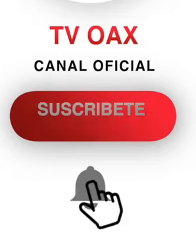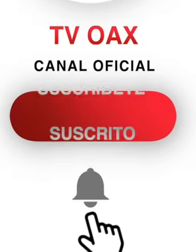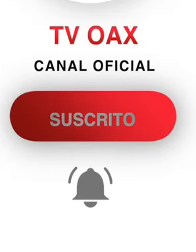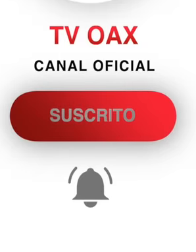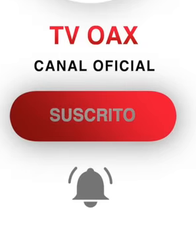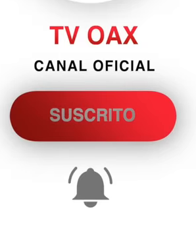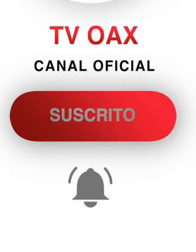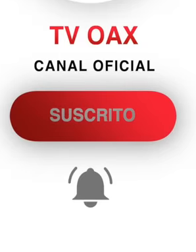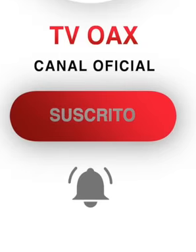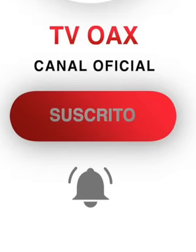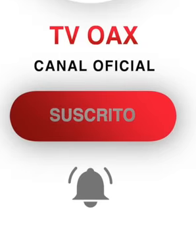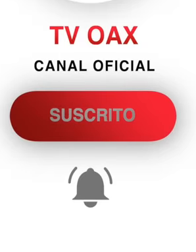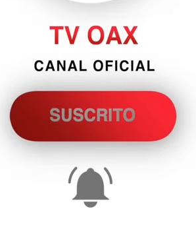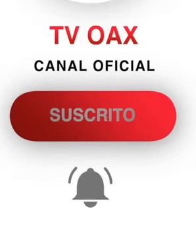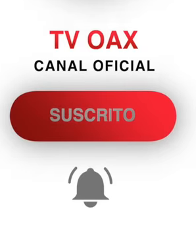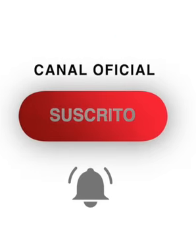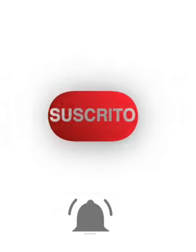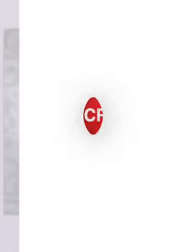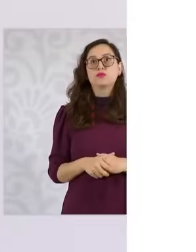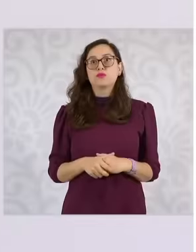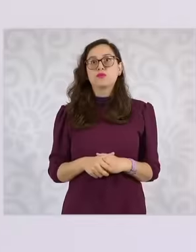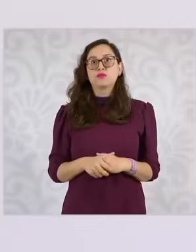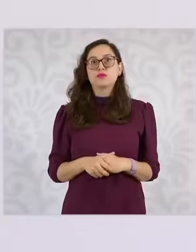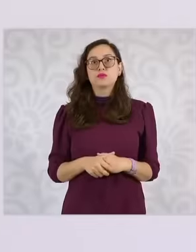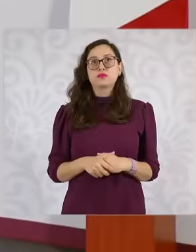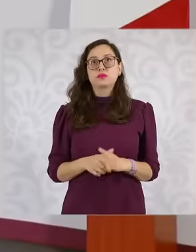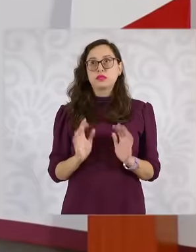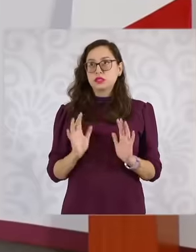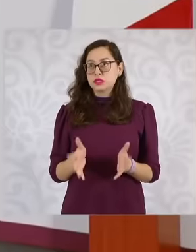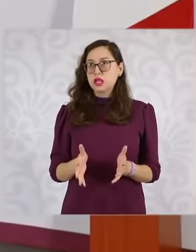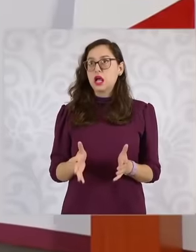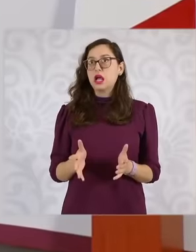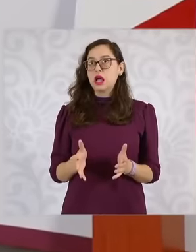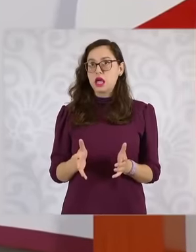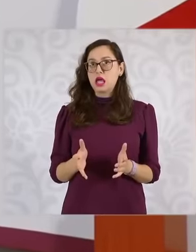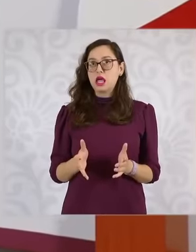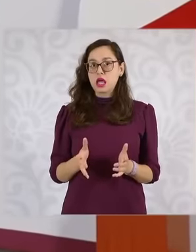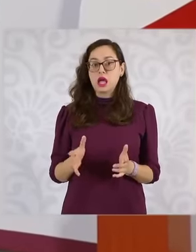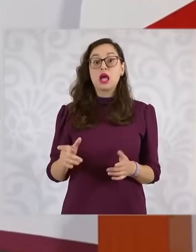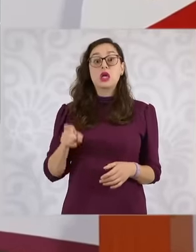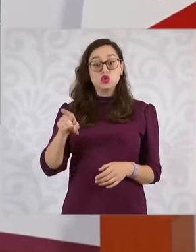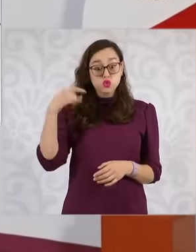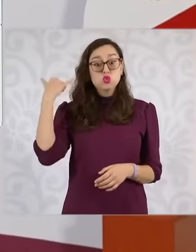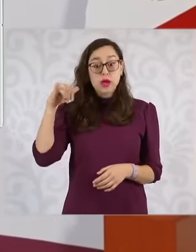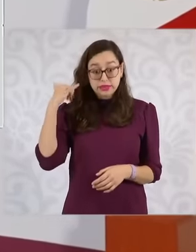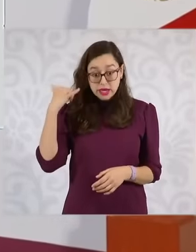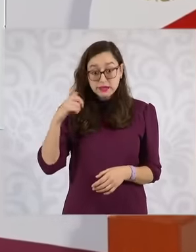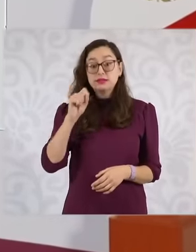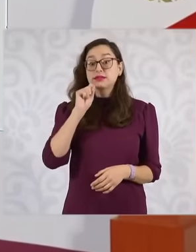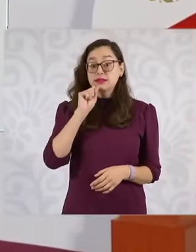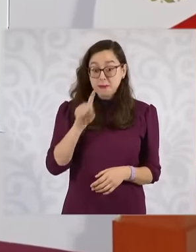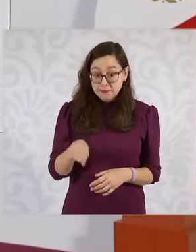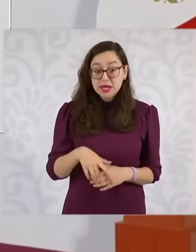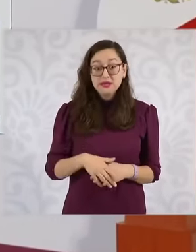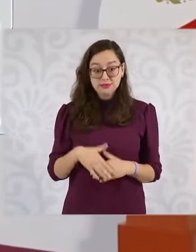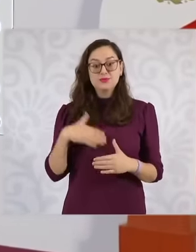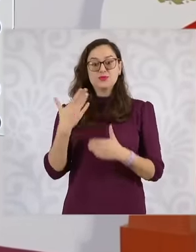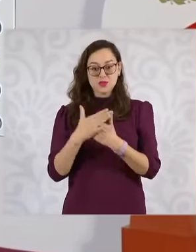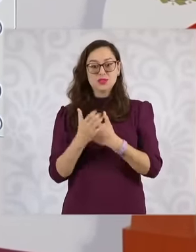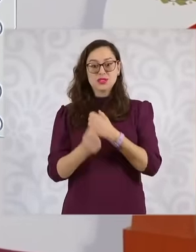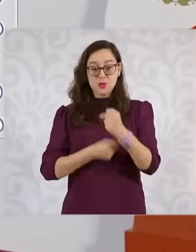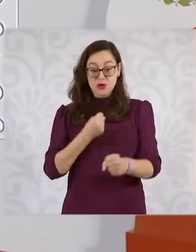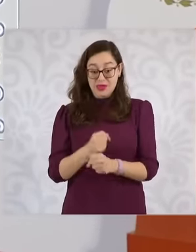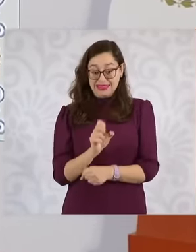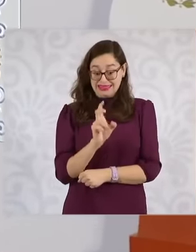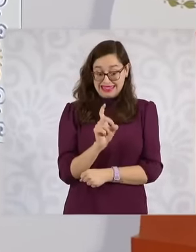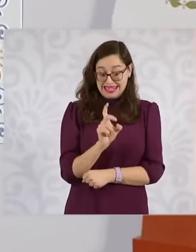Javier May, and we also signed with the governor of Yucatán so that starting next year it will